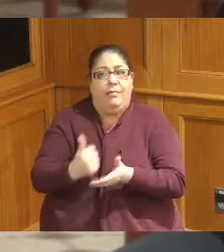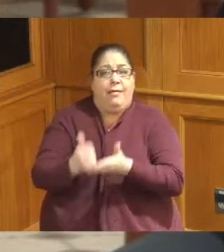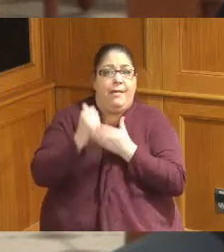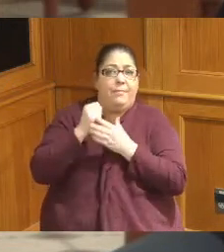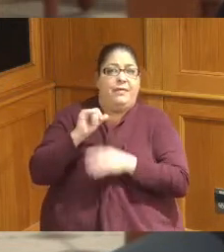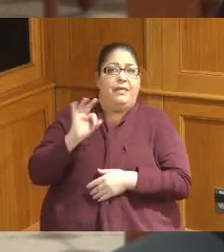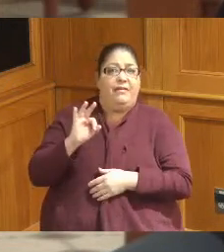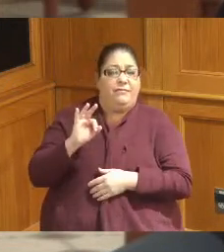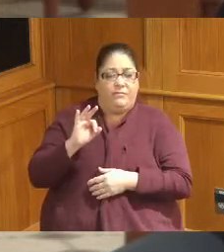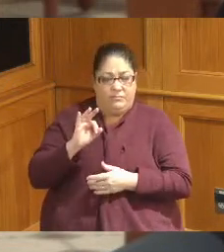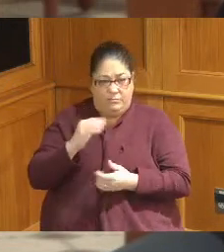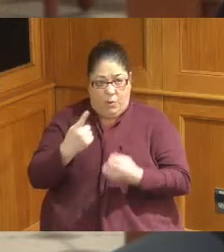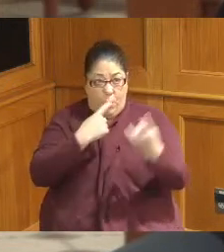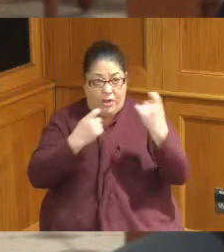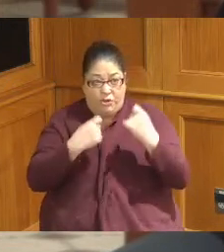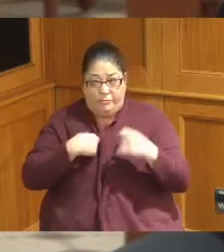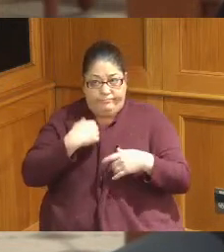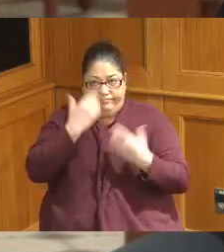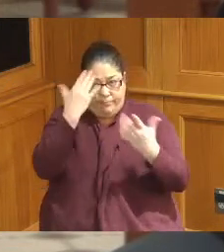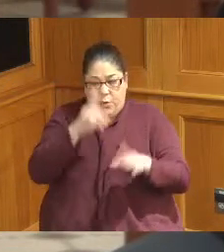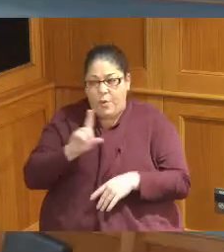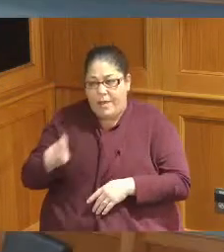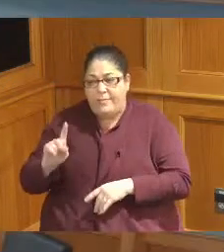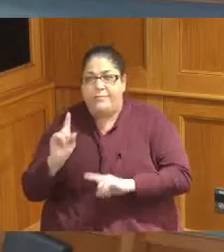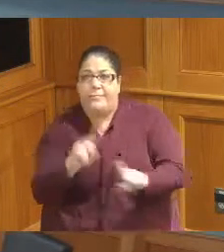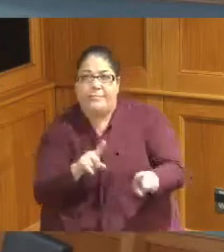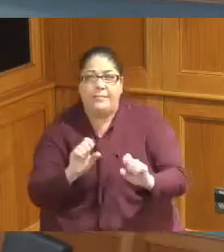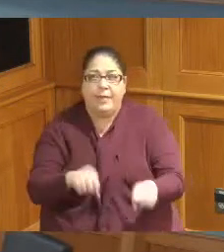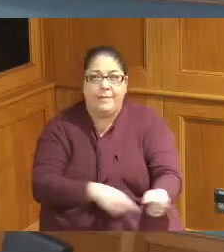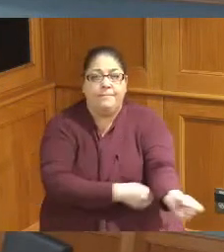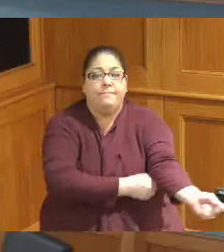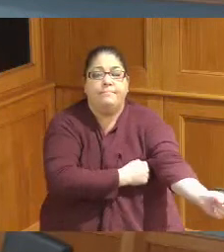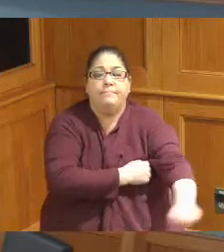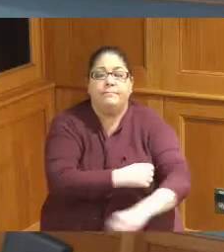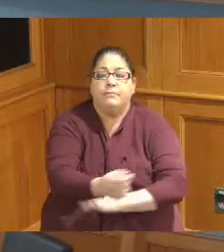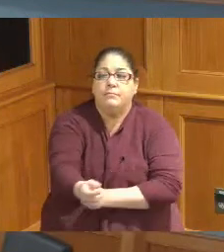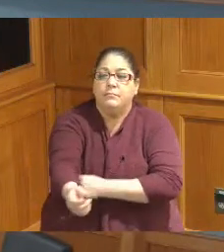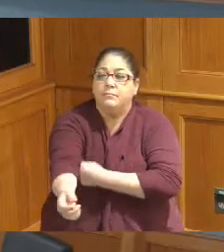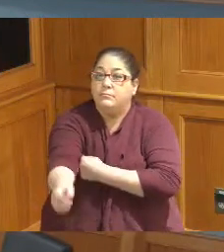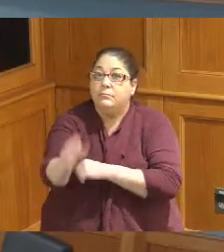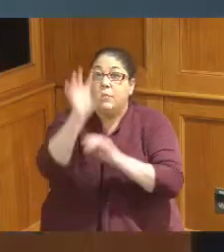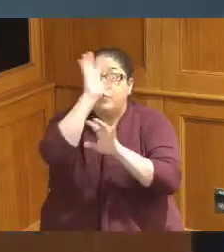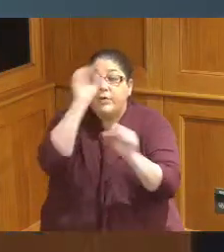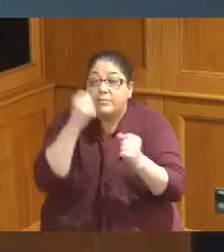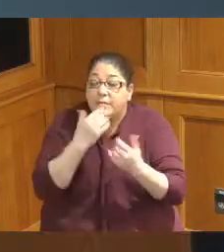on the kind of questions you have okay thank you for the update and I know you'll have more as it